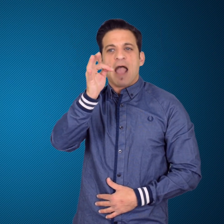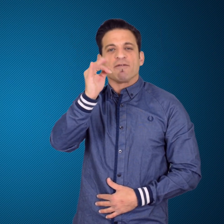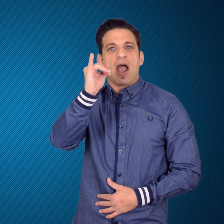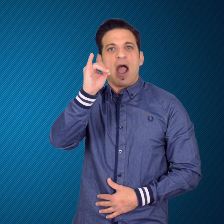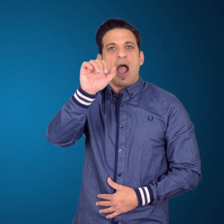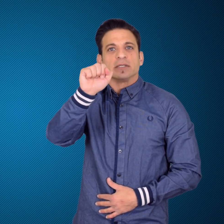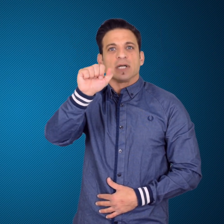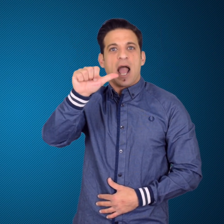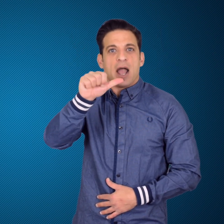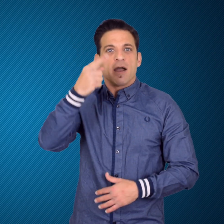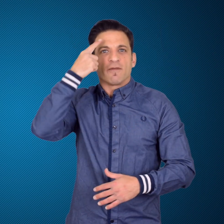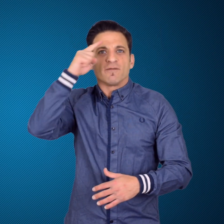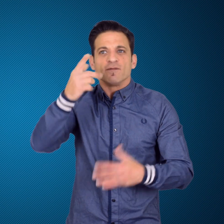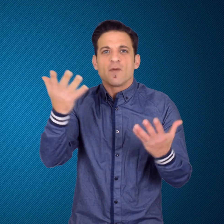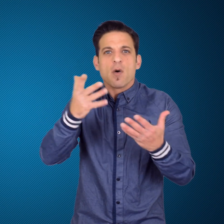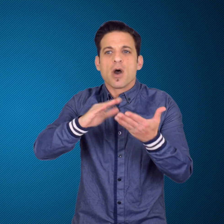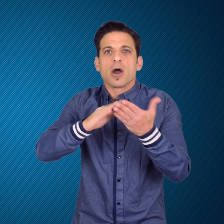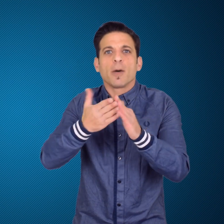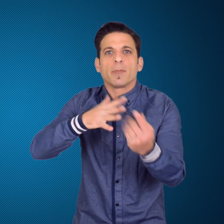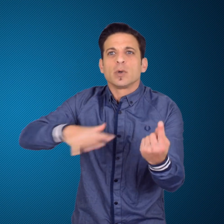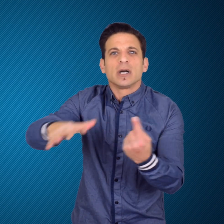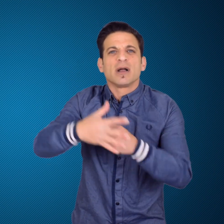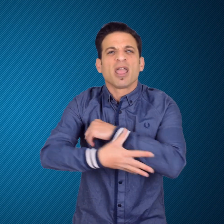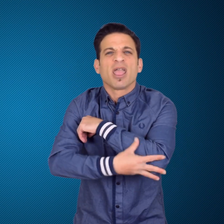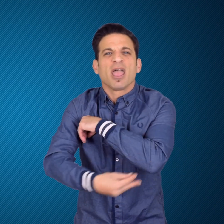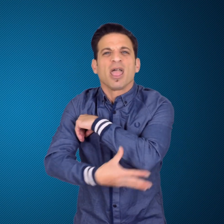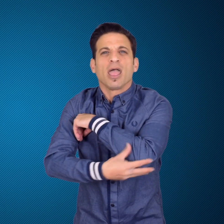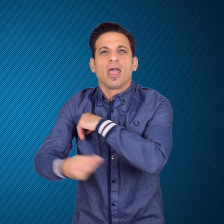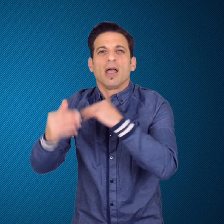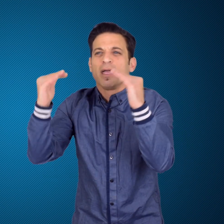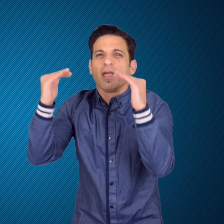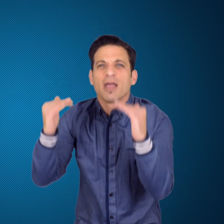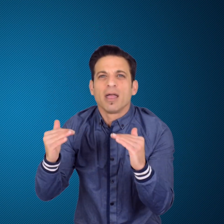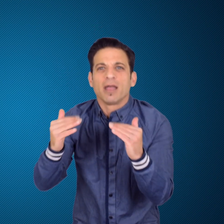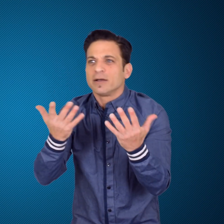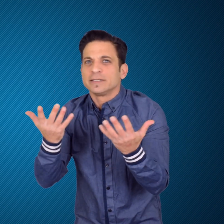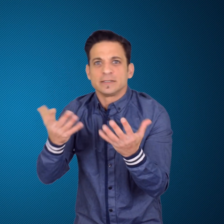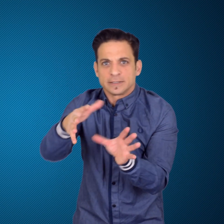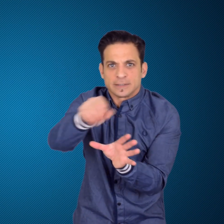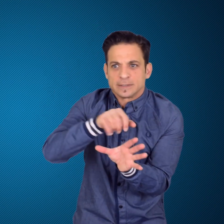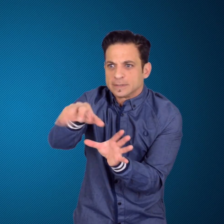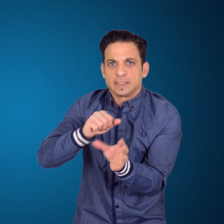promote sport participation. The school has been struggling